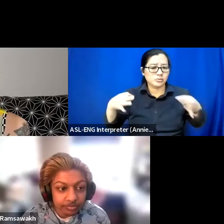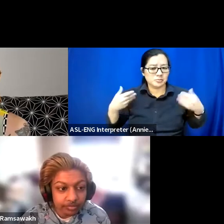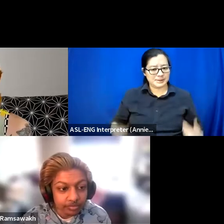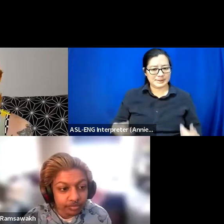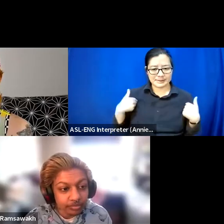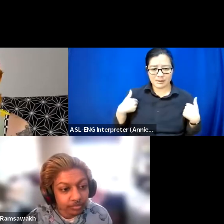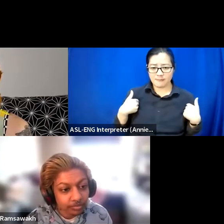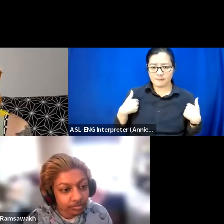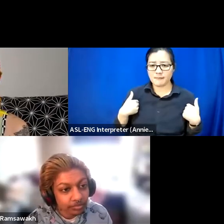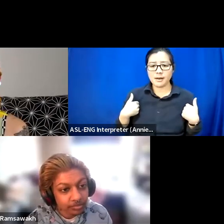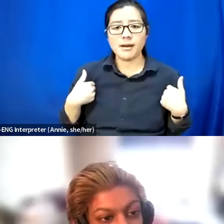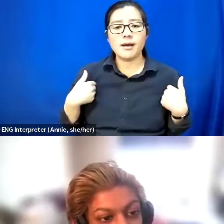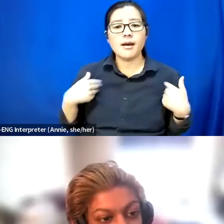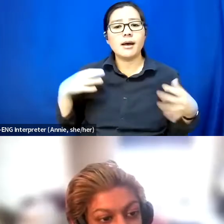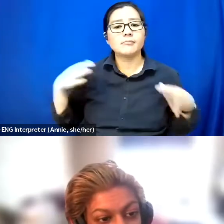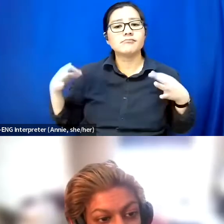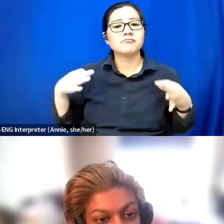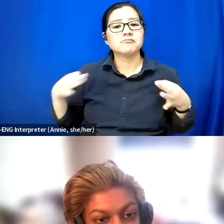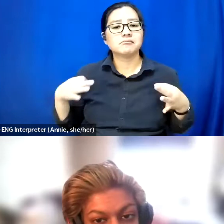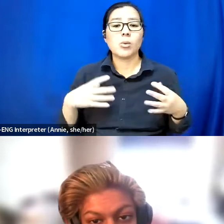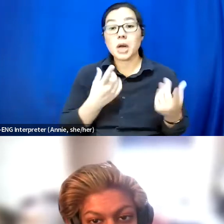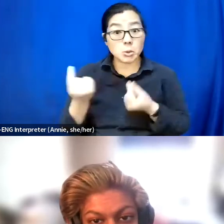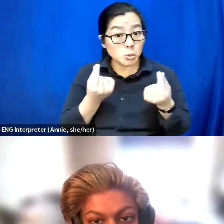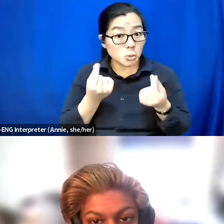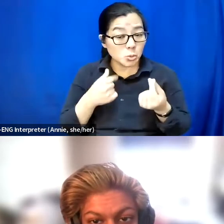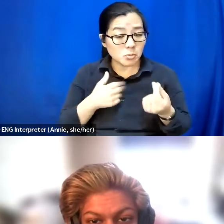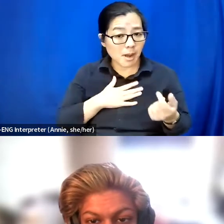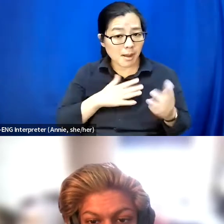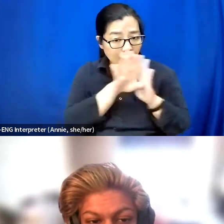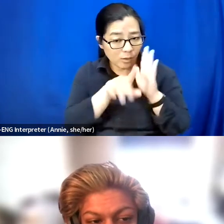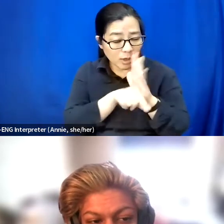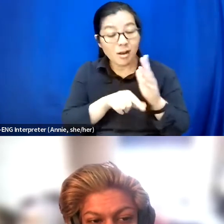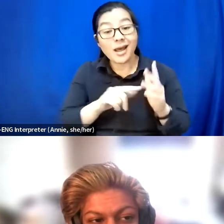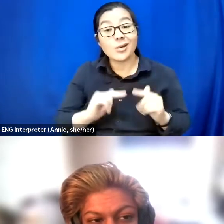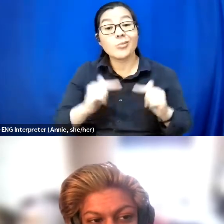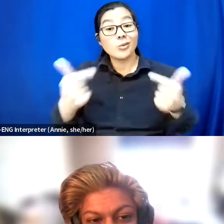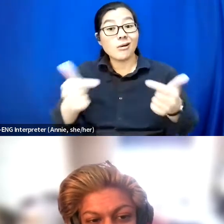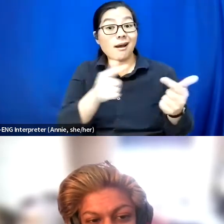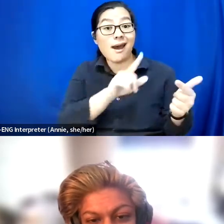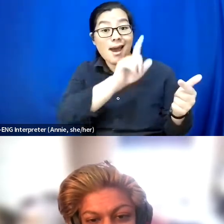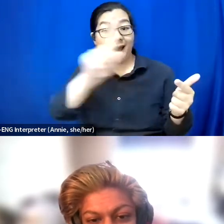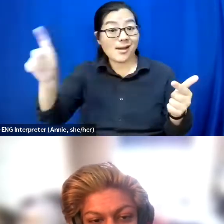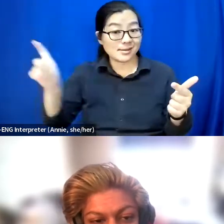and description of a little bit of what I do. And then I'll ask the other panelists to do the same.